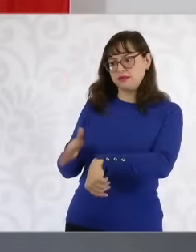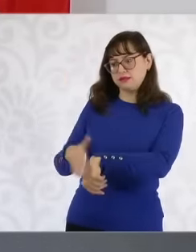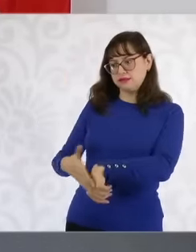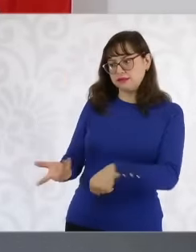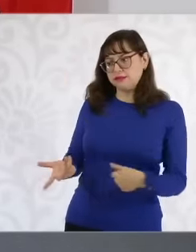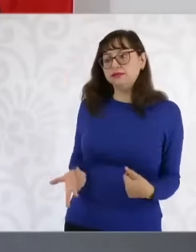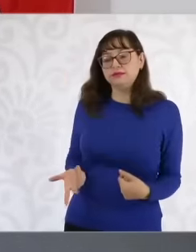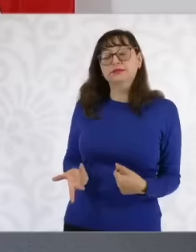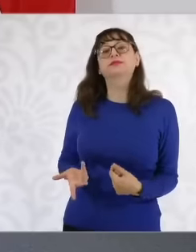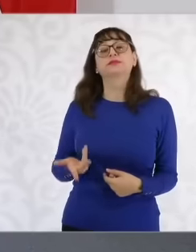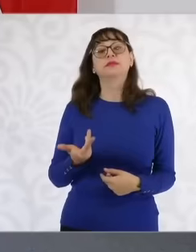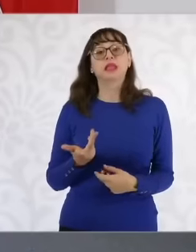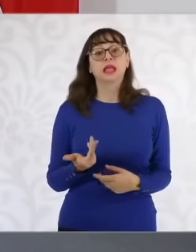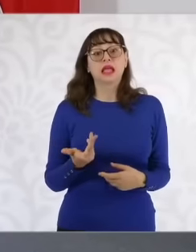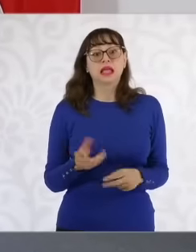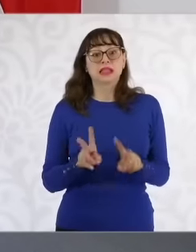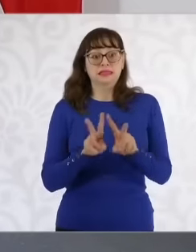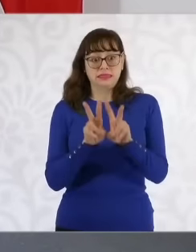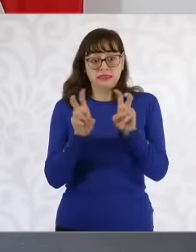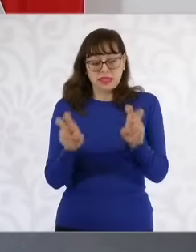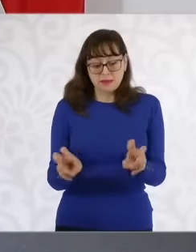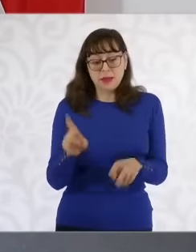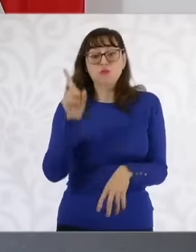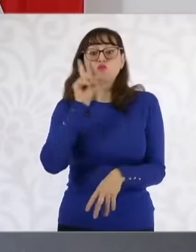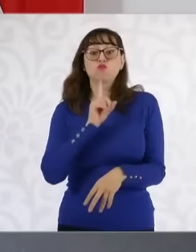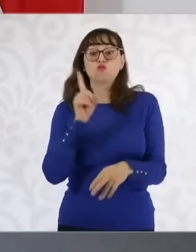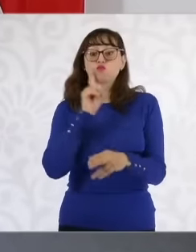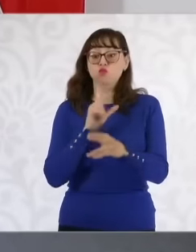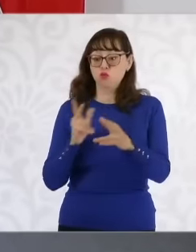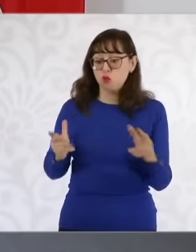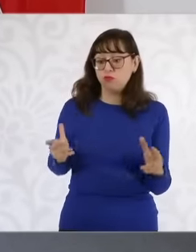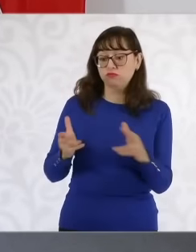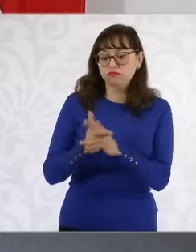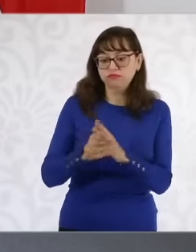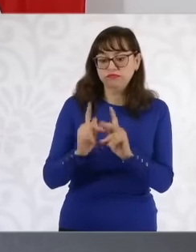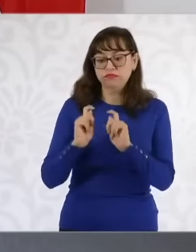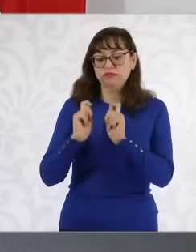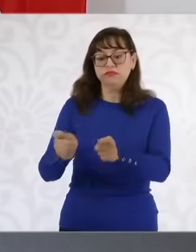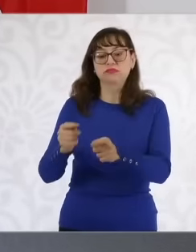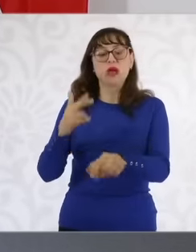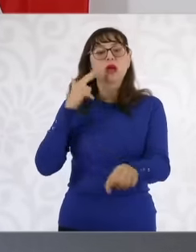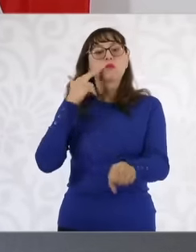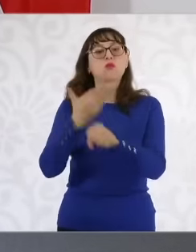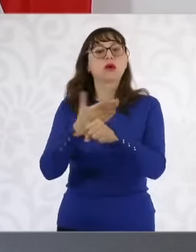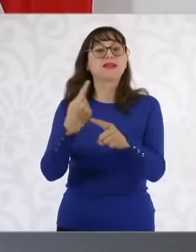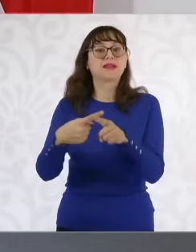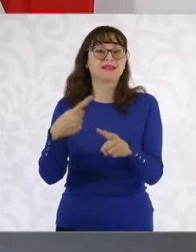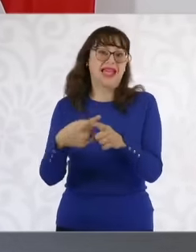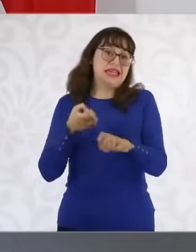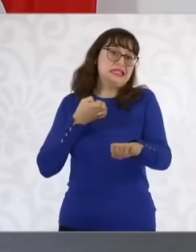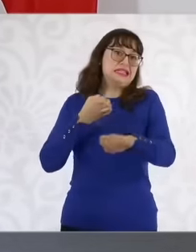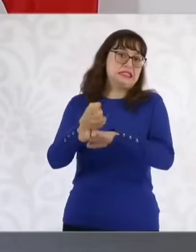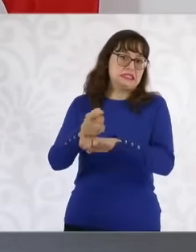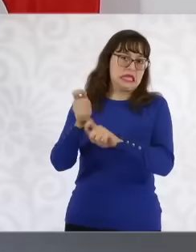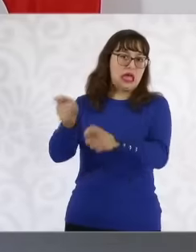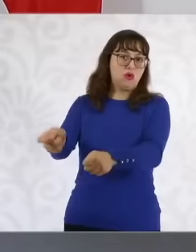a crime under common law. No. For this reason, we are not going to address it and we do not condemn it to On the contrary, we are going to